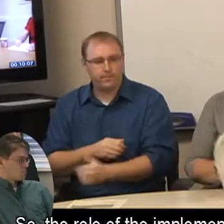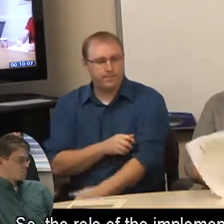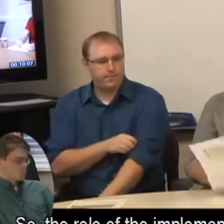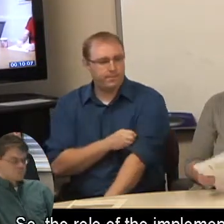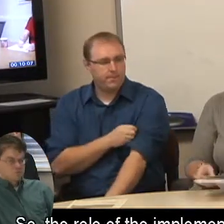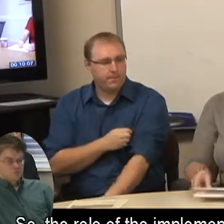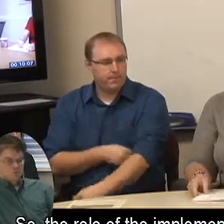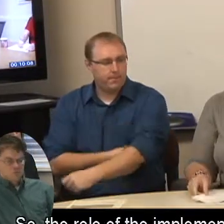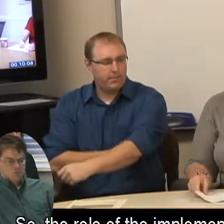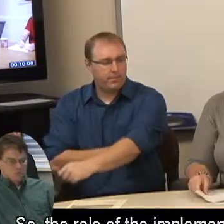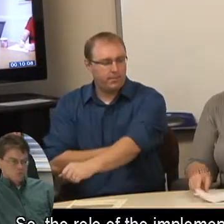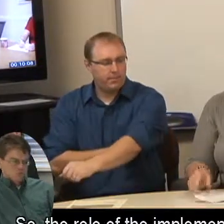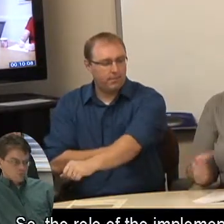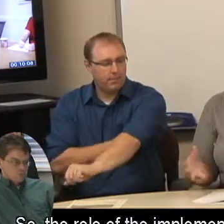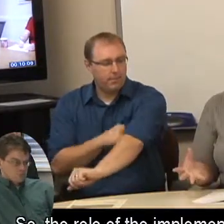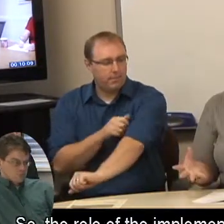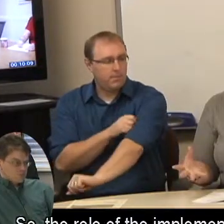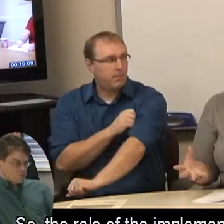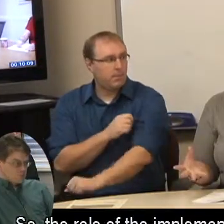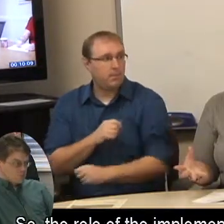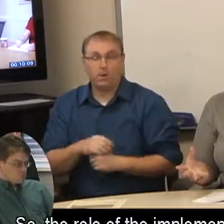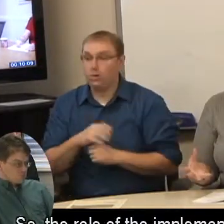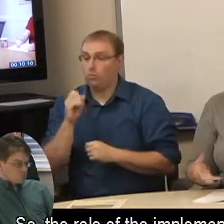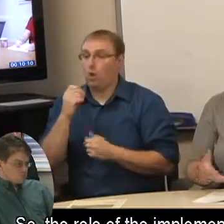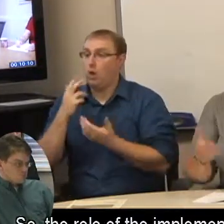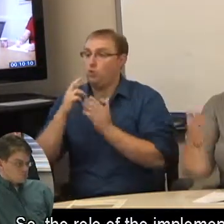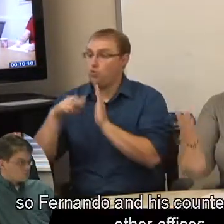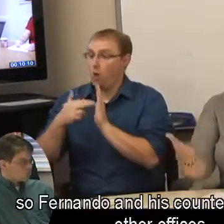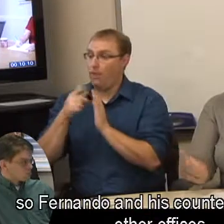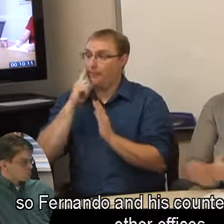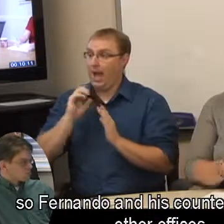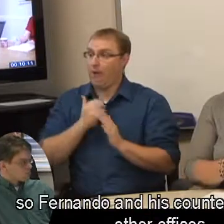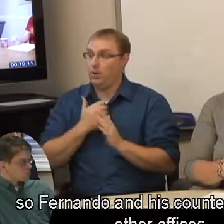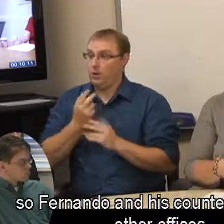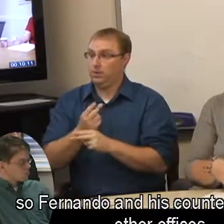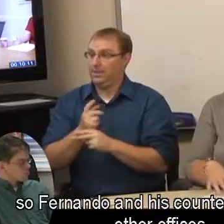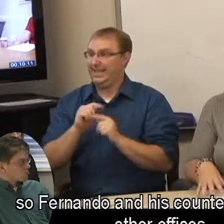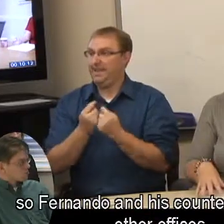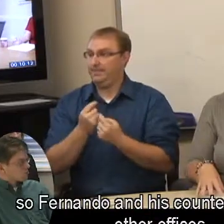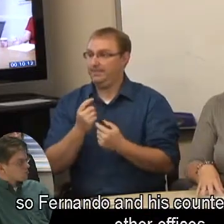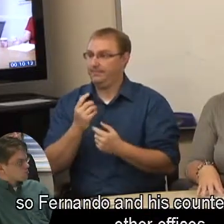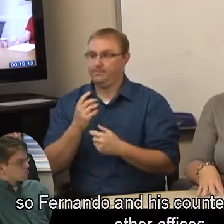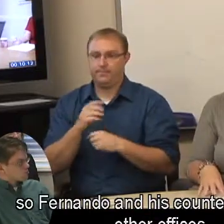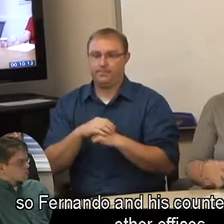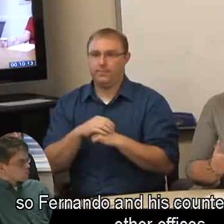So, the role of the implementation team, so Fernando and his counterparts in the other offices,